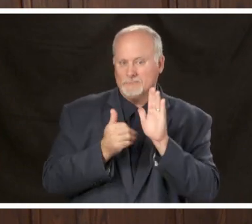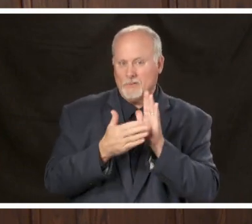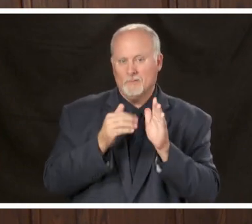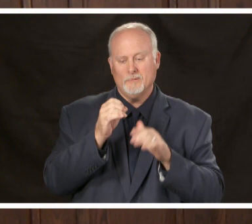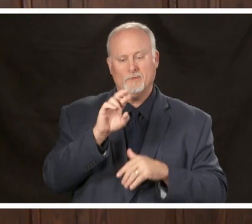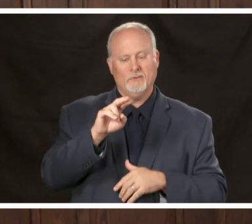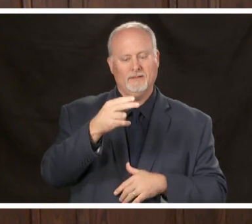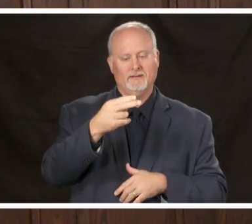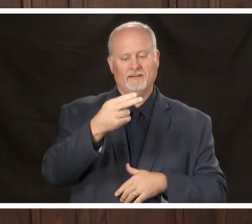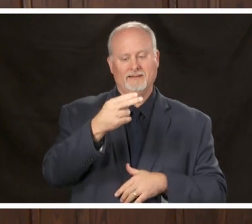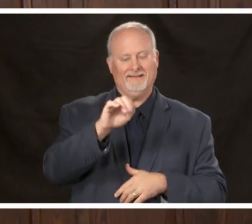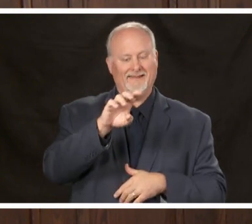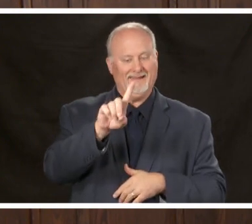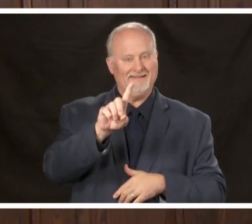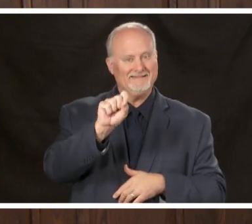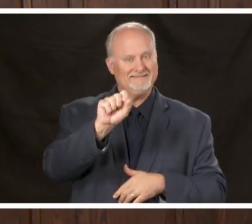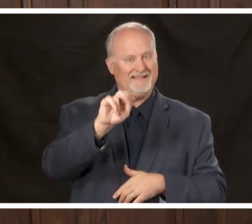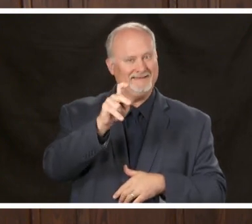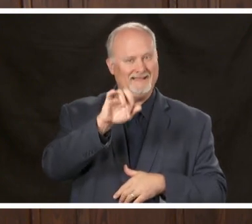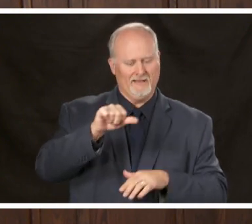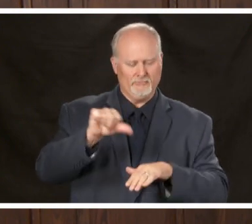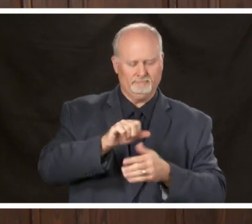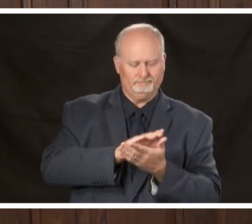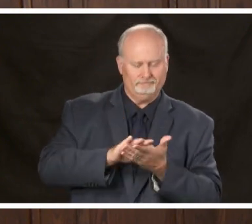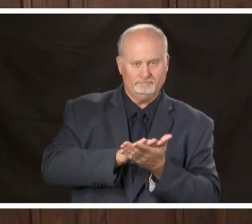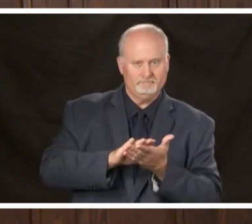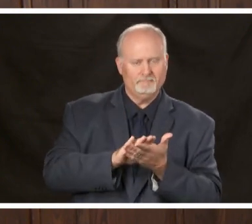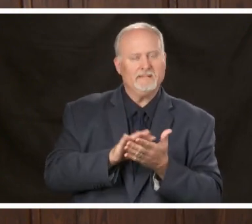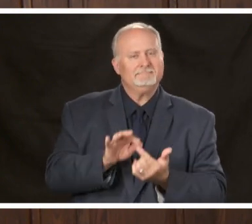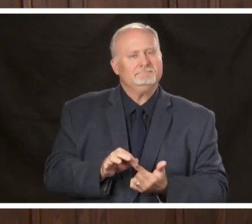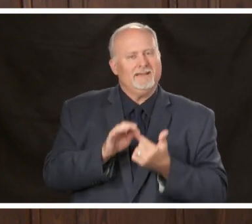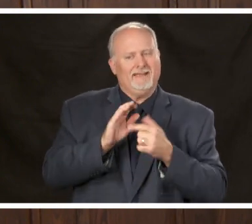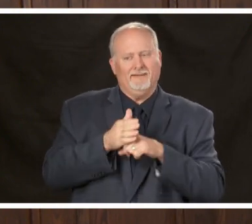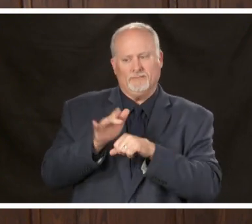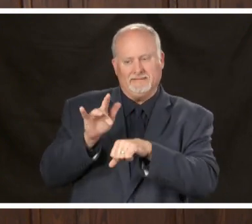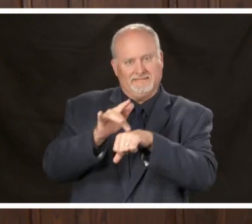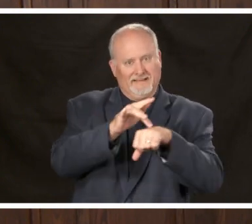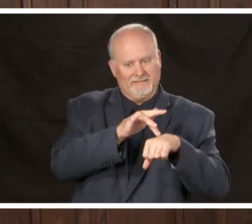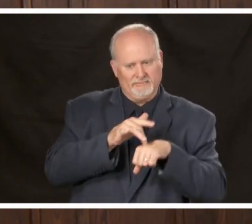it's hand sanitizer especially after touching frequently used items or